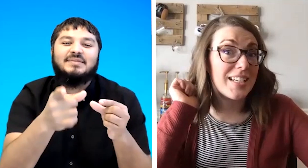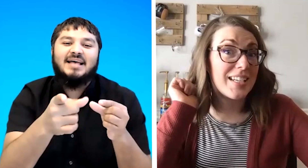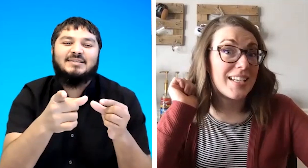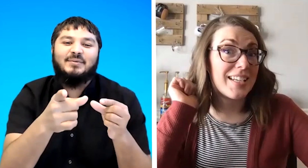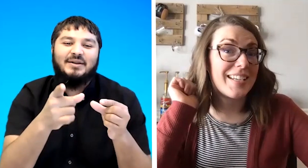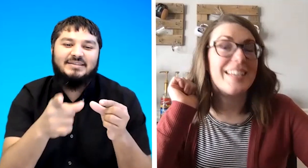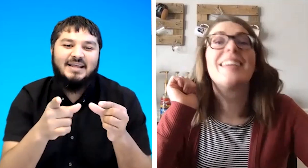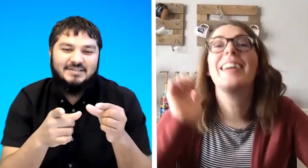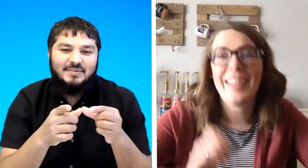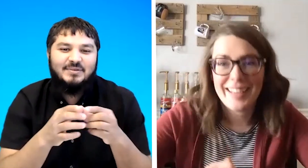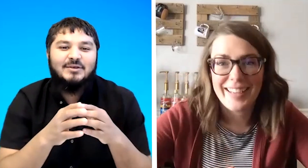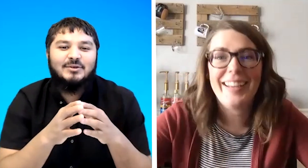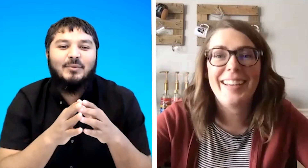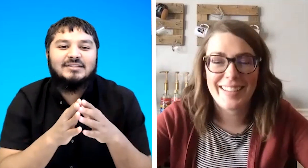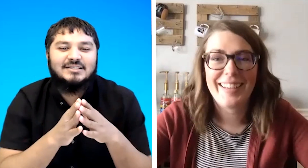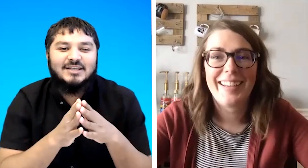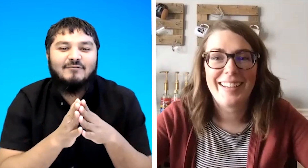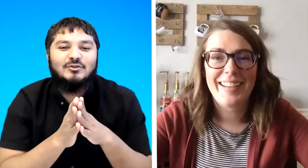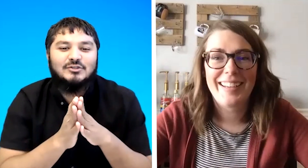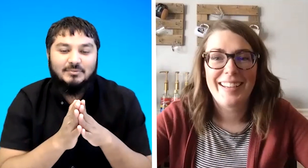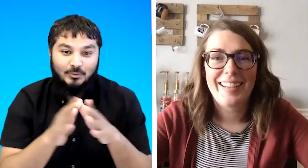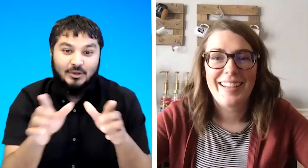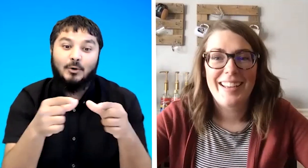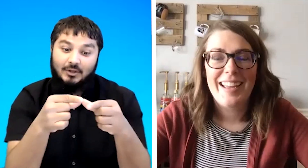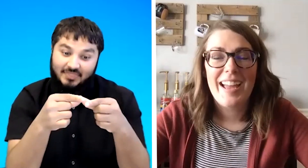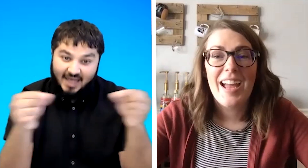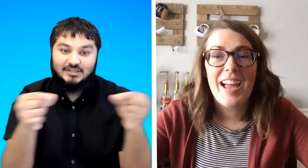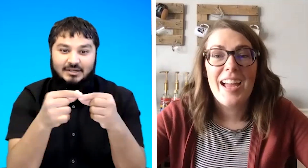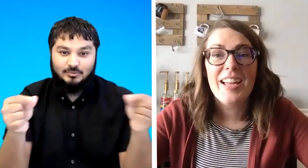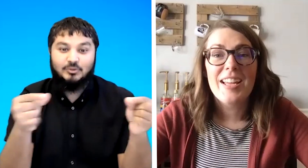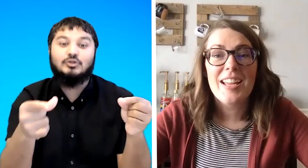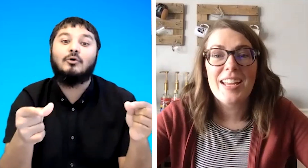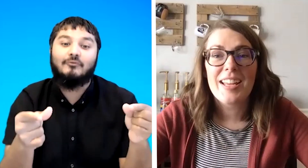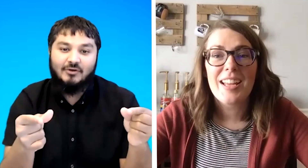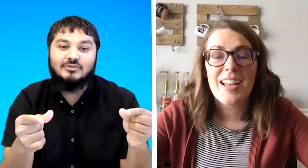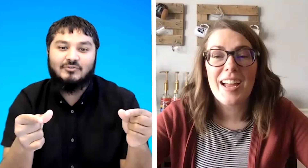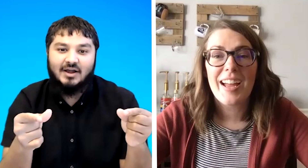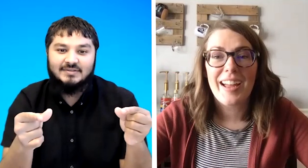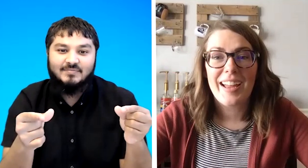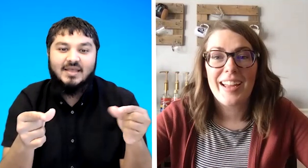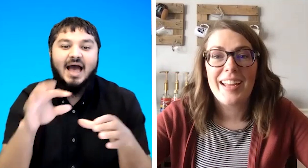that's the word chips so what's the sign for chips we call that chips which you call french fries and